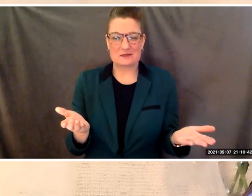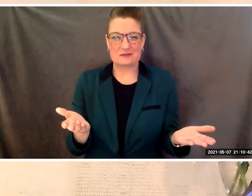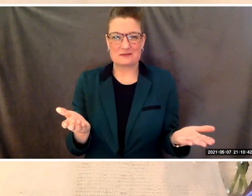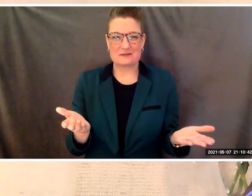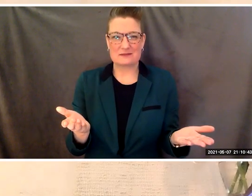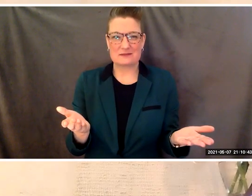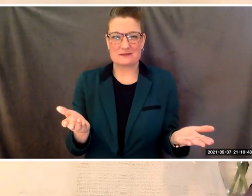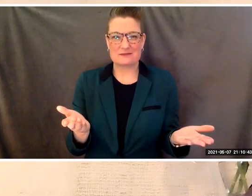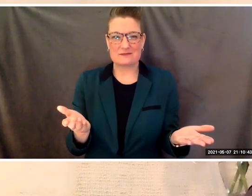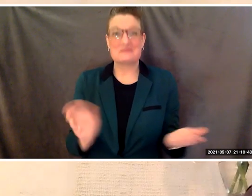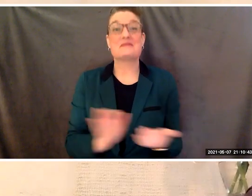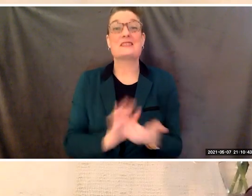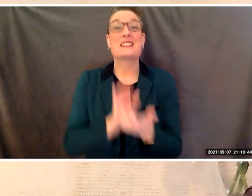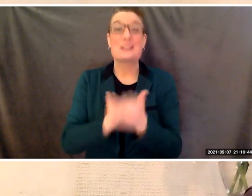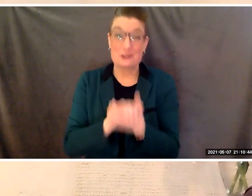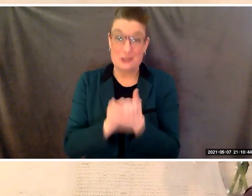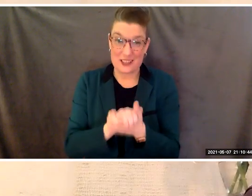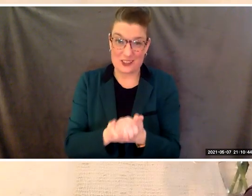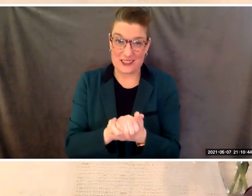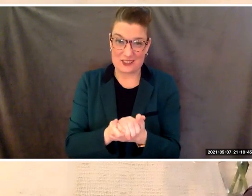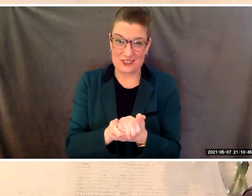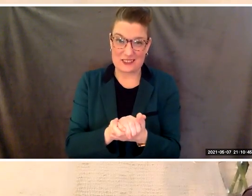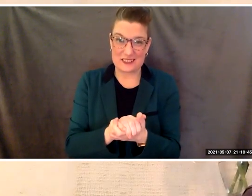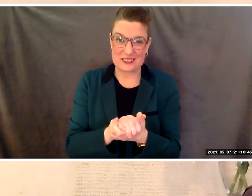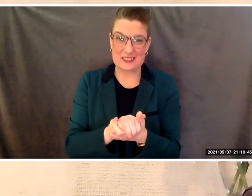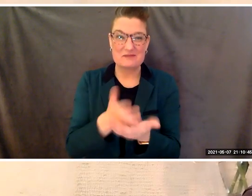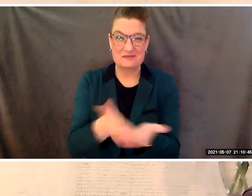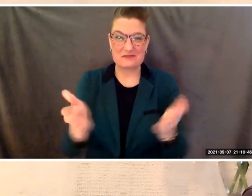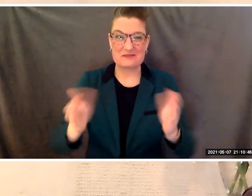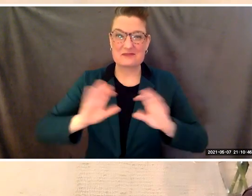Congratulations, class of 2021,